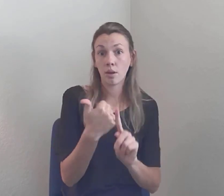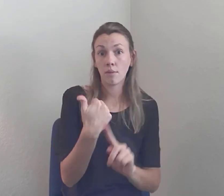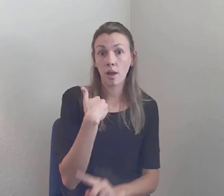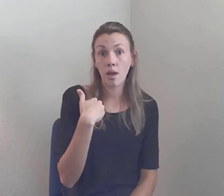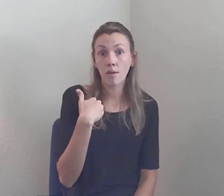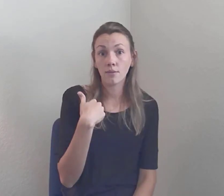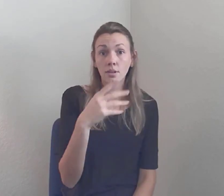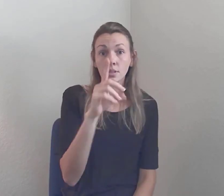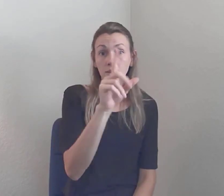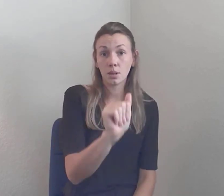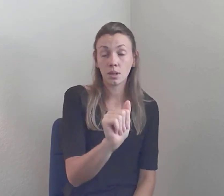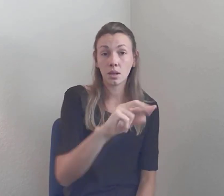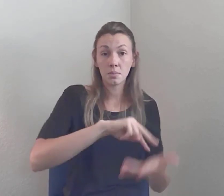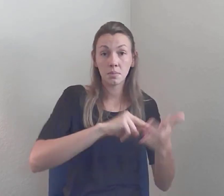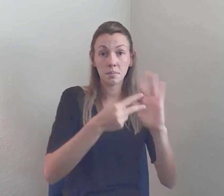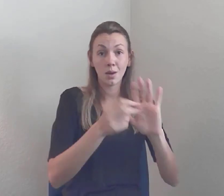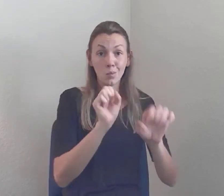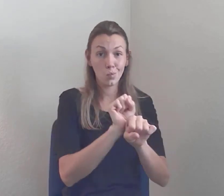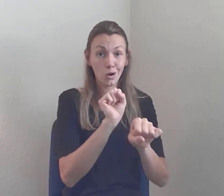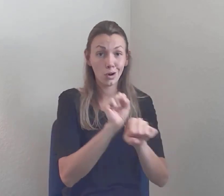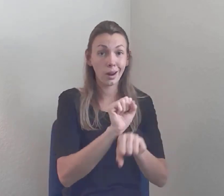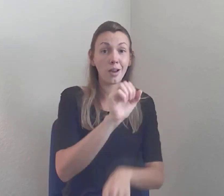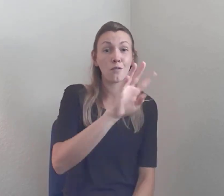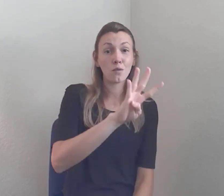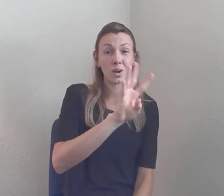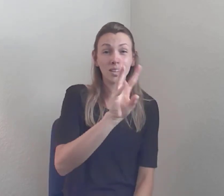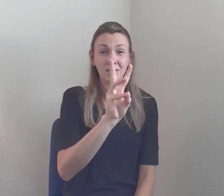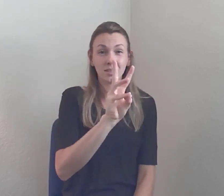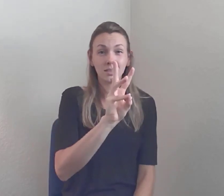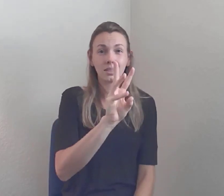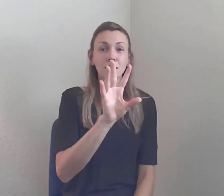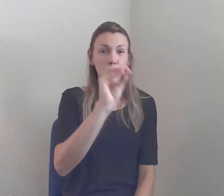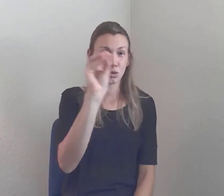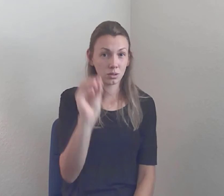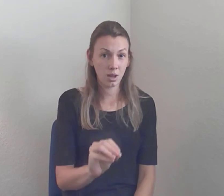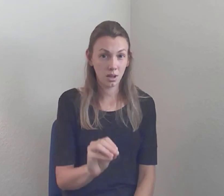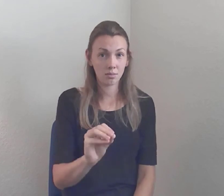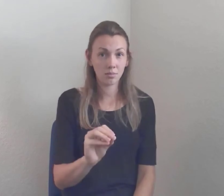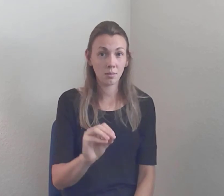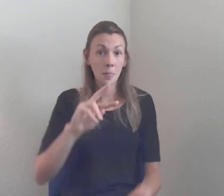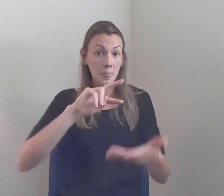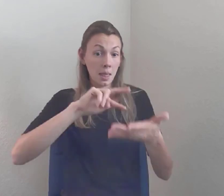That means that three out of four of us in no jobs in... During a good economy...